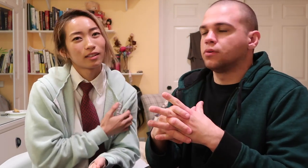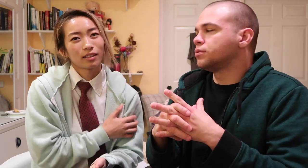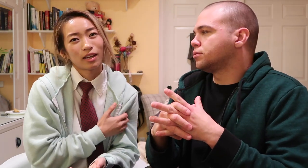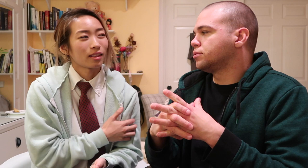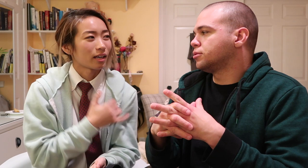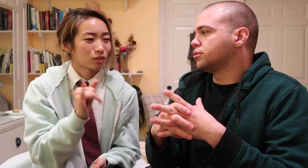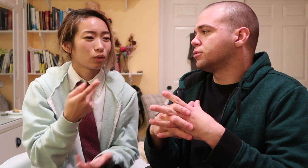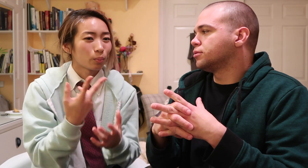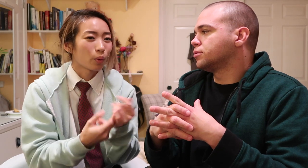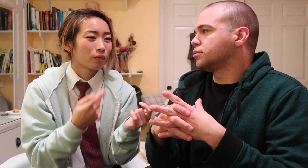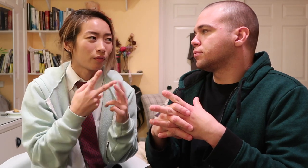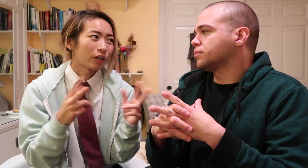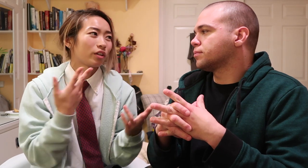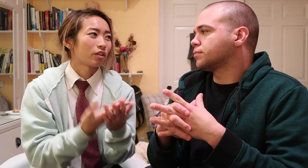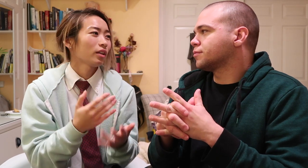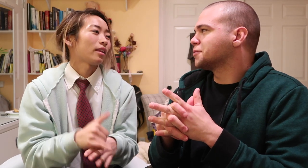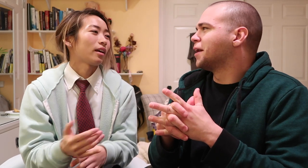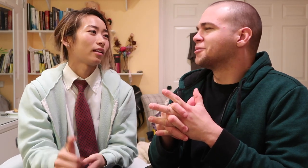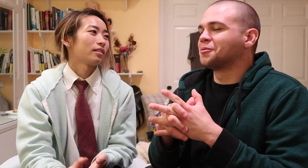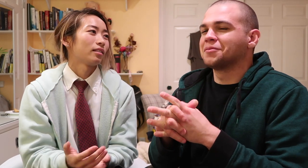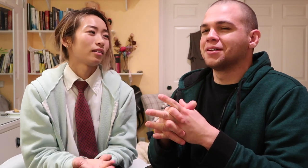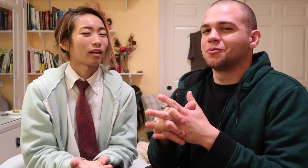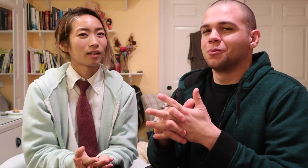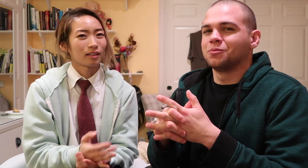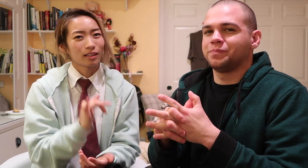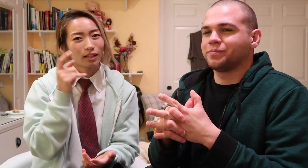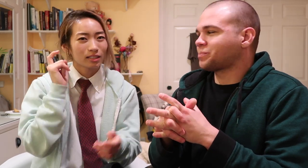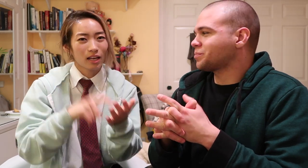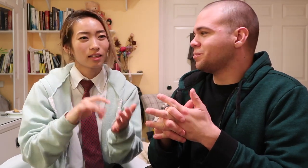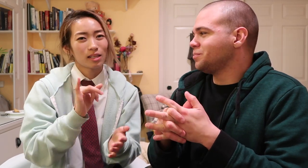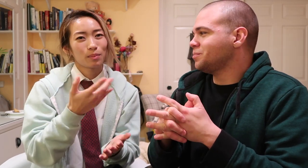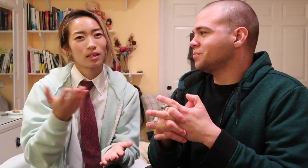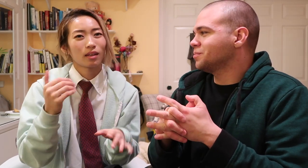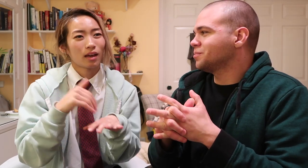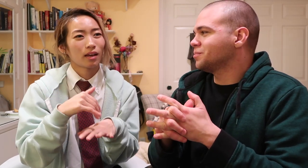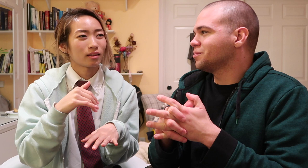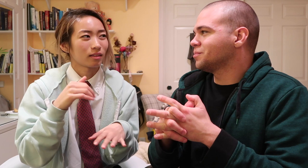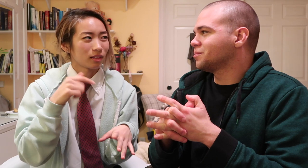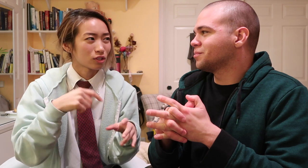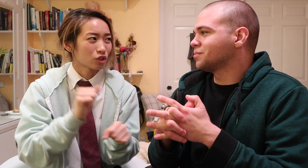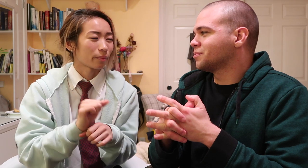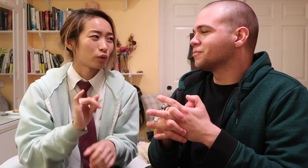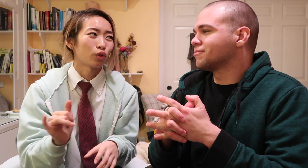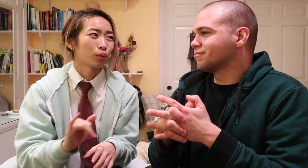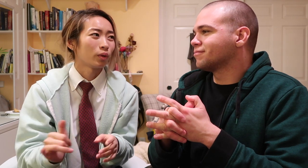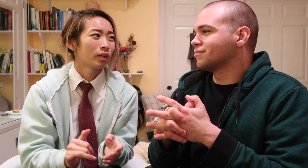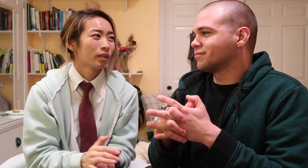yeah so you're both very good at that and I can tell the same thing at this job too